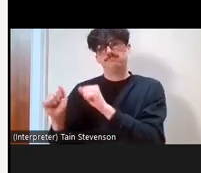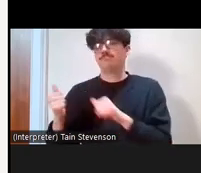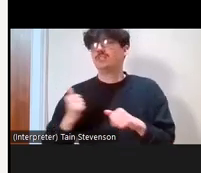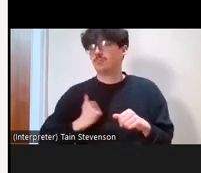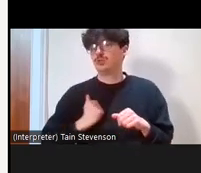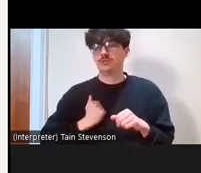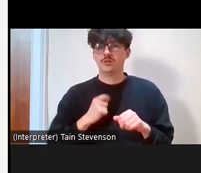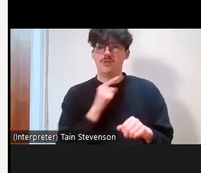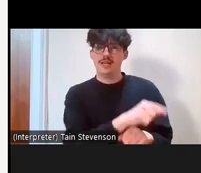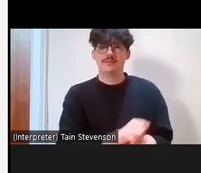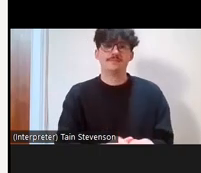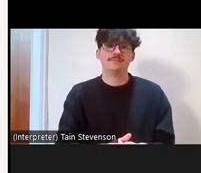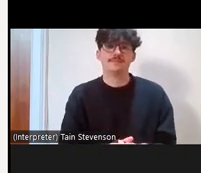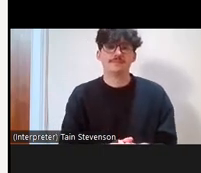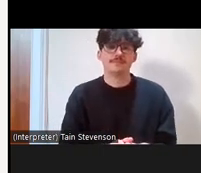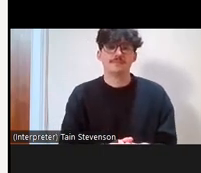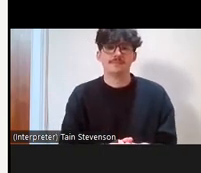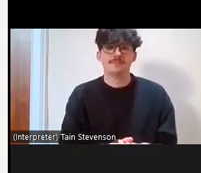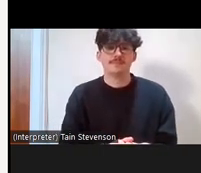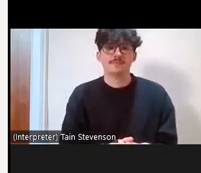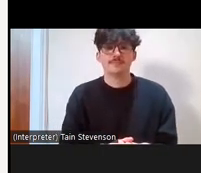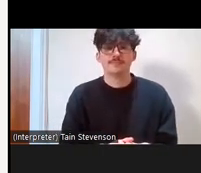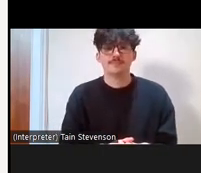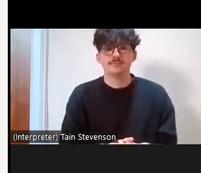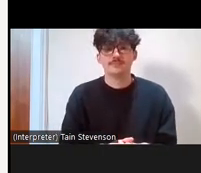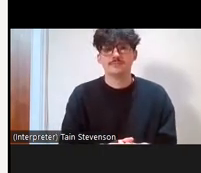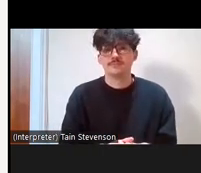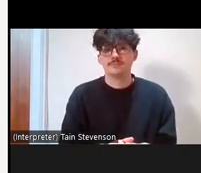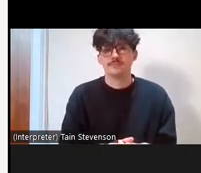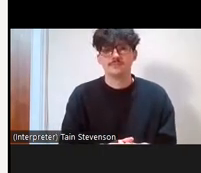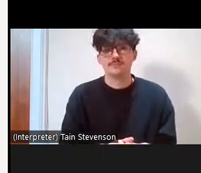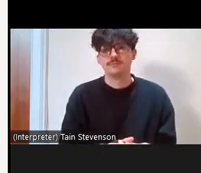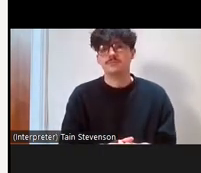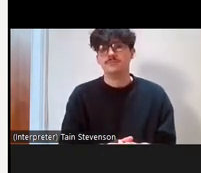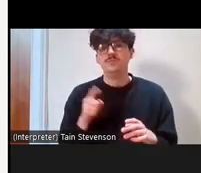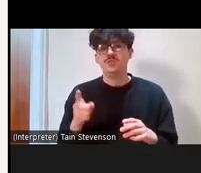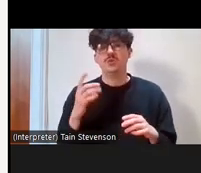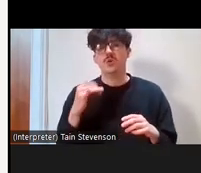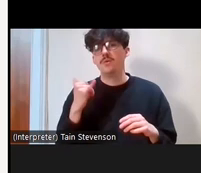So also again the value of volunteering, so maybe not really valuing what volunteering is